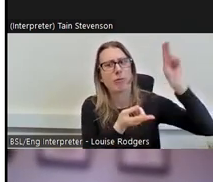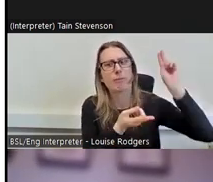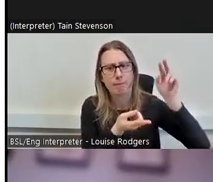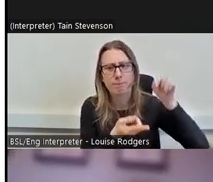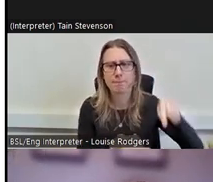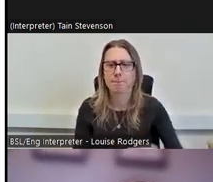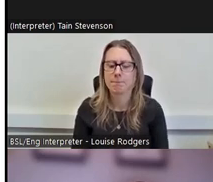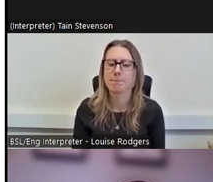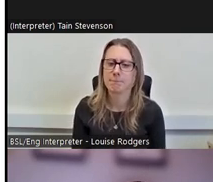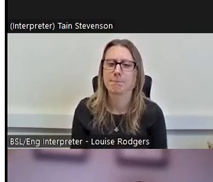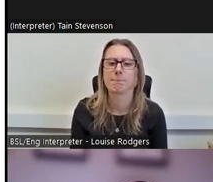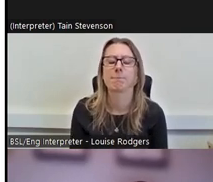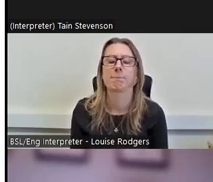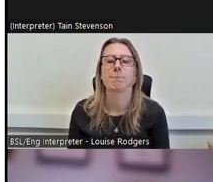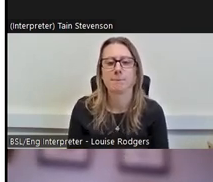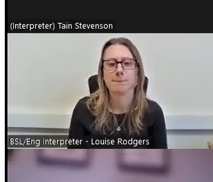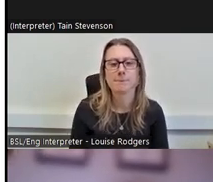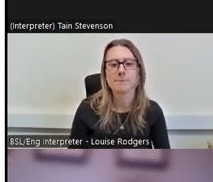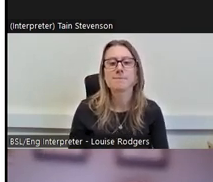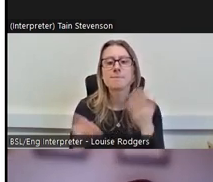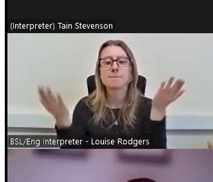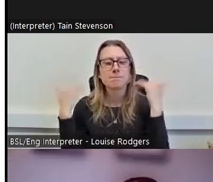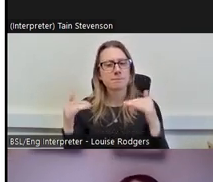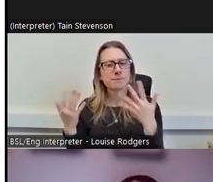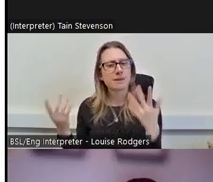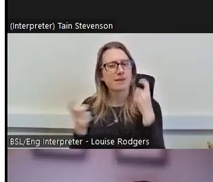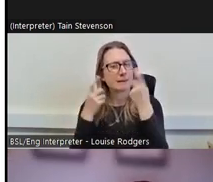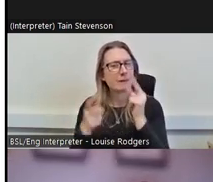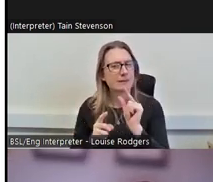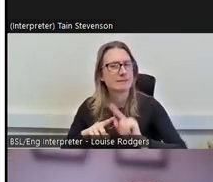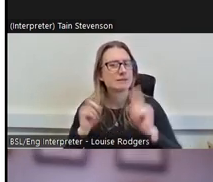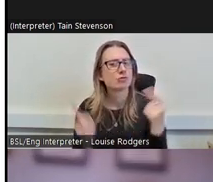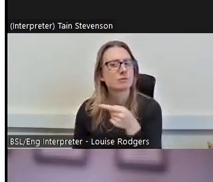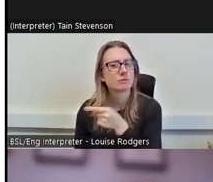So, now to kind of think about things a little bit differently: sometimes we hear ‘well